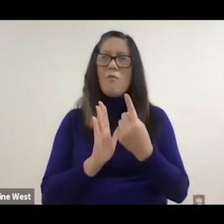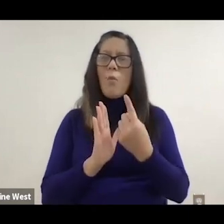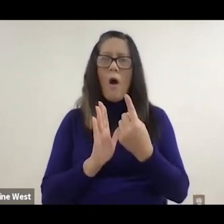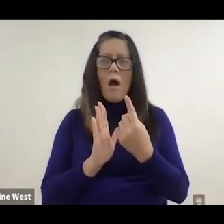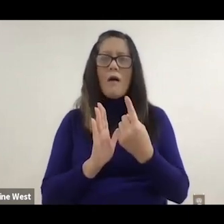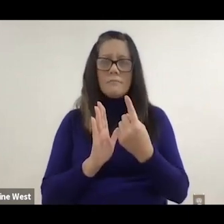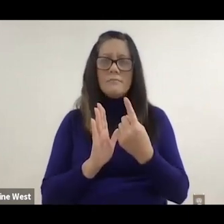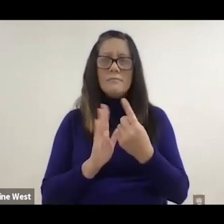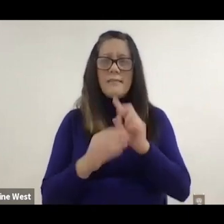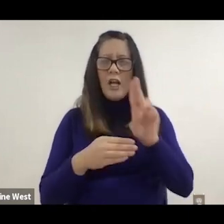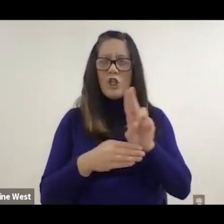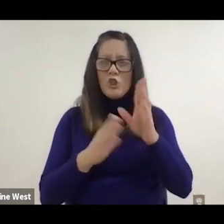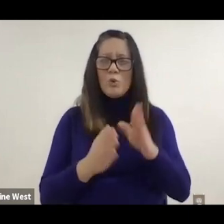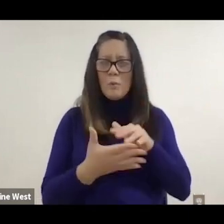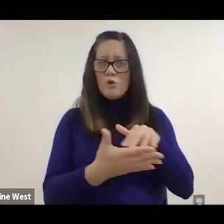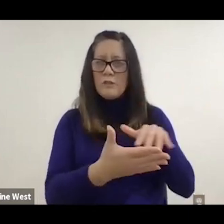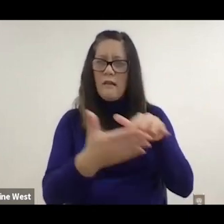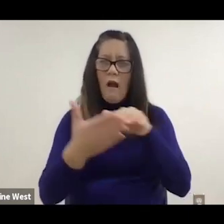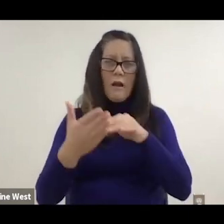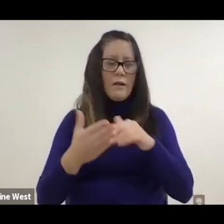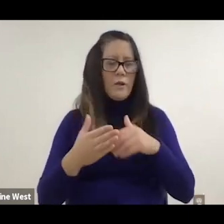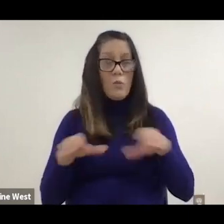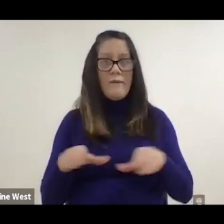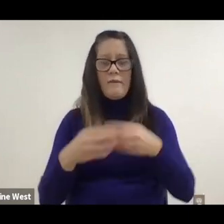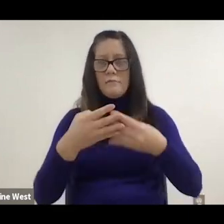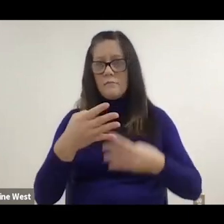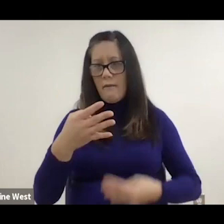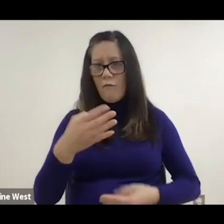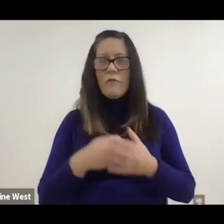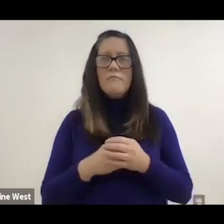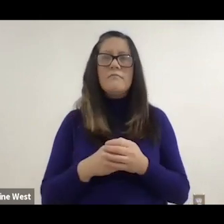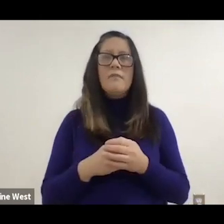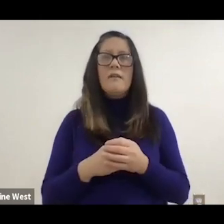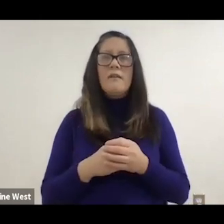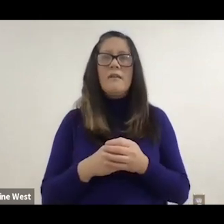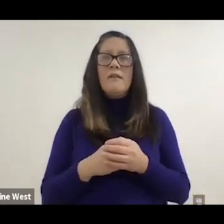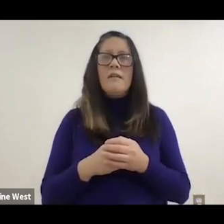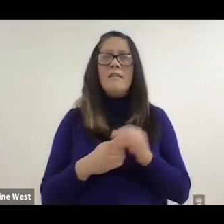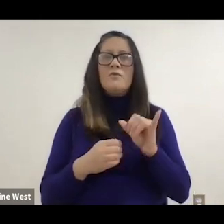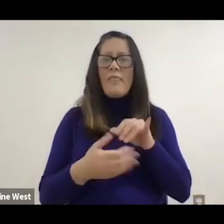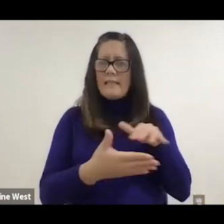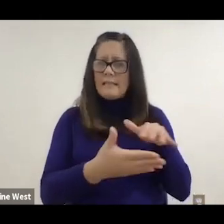We've done several and this is to help create a road map. So the.